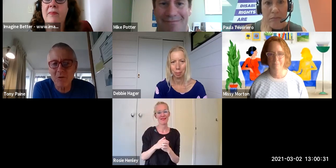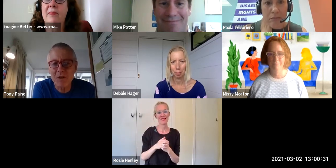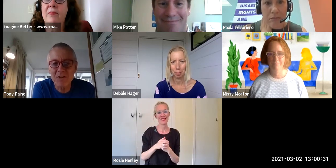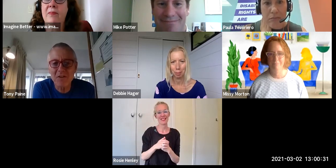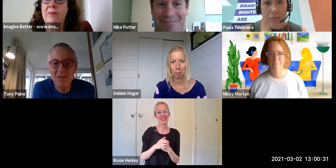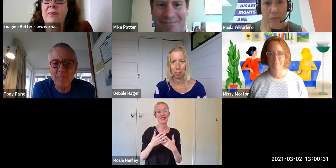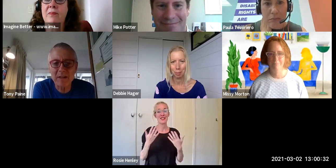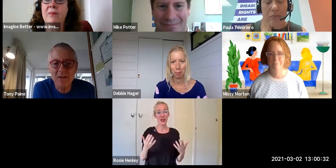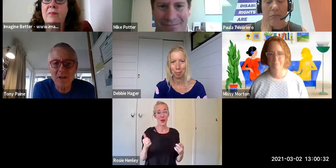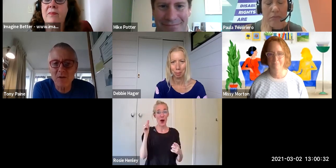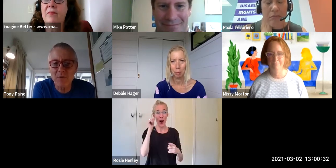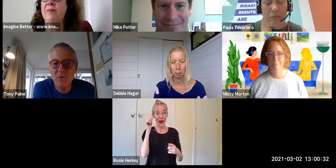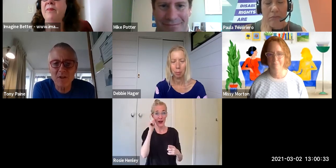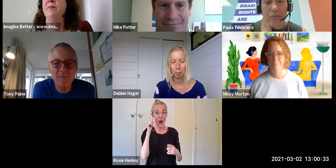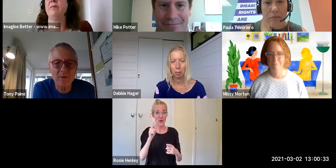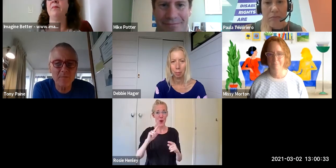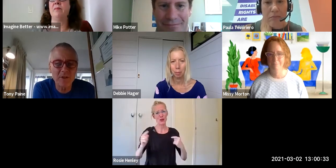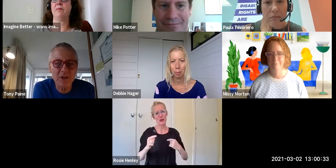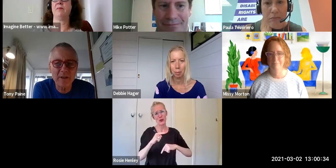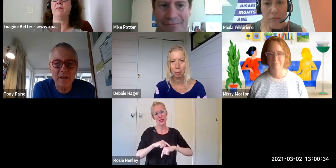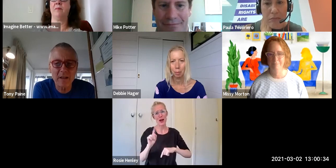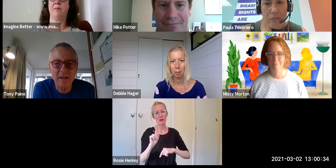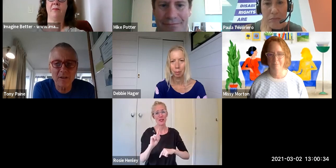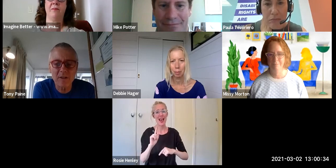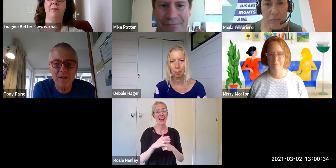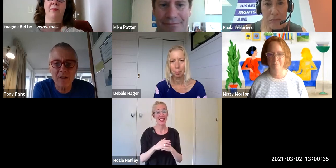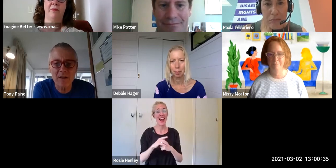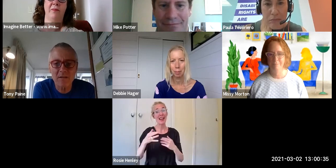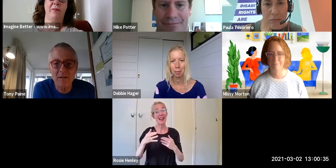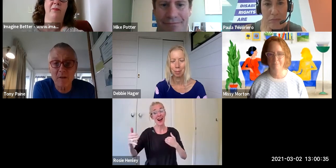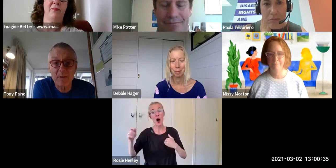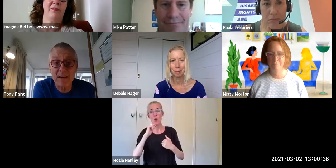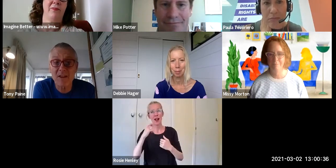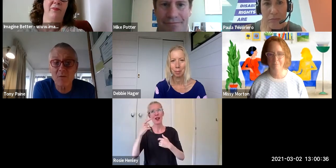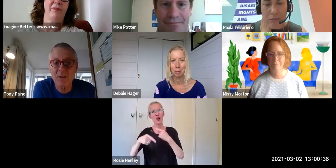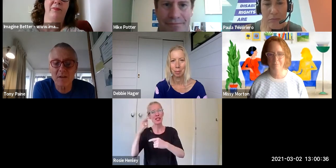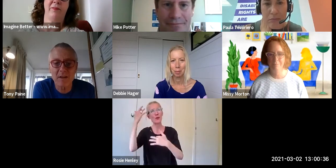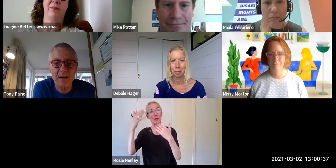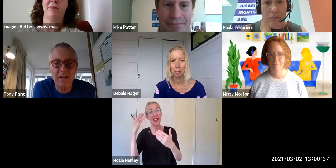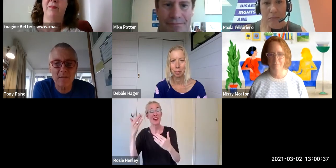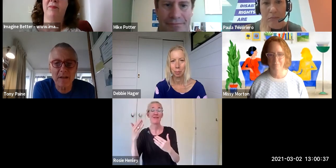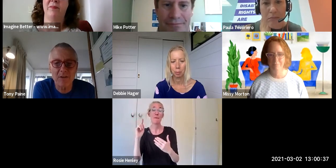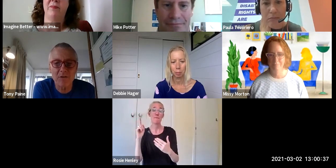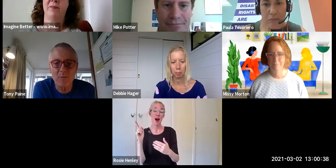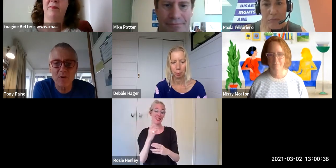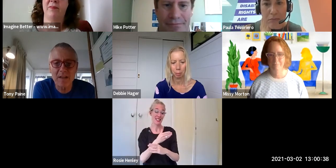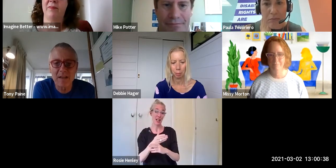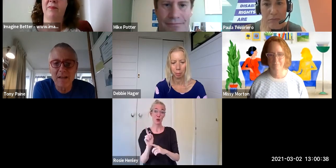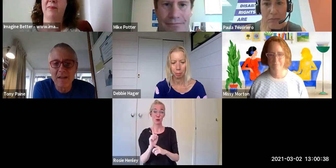we will continue to think about so thank you for your wisdom, for sharing your insights, and about yourselves and how that's impacted on you personally.